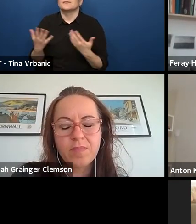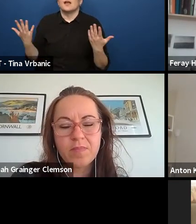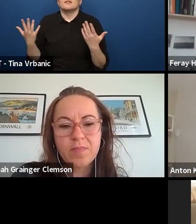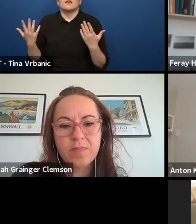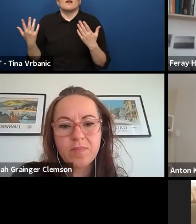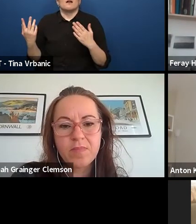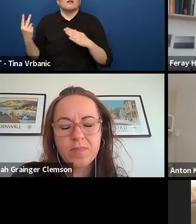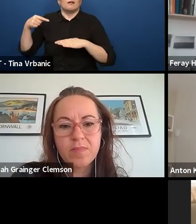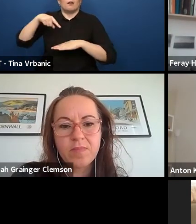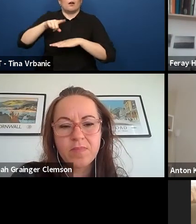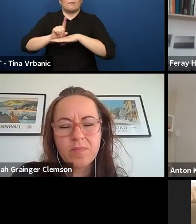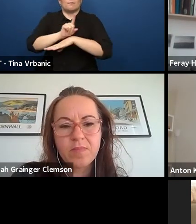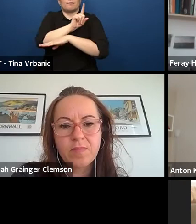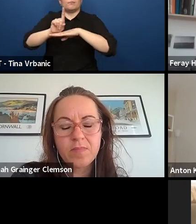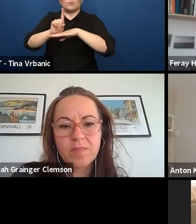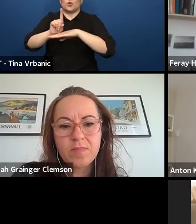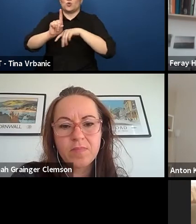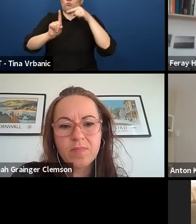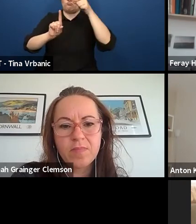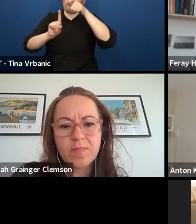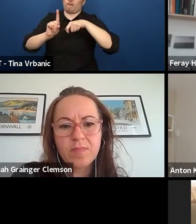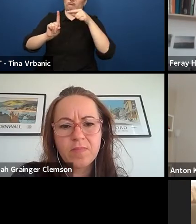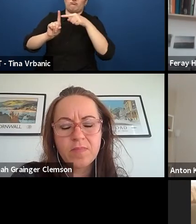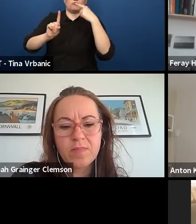So, it's also says something about your casting